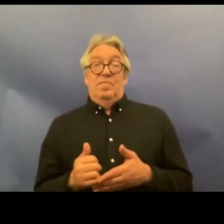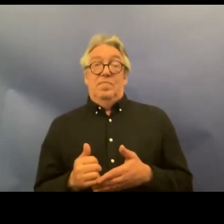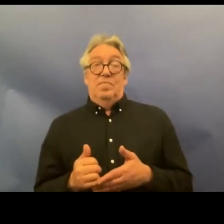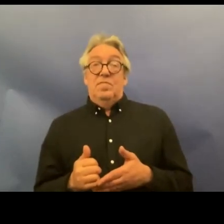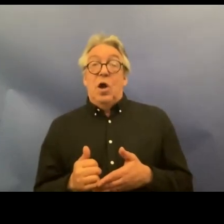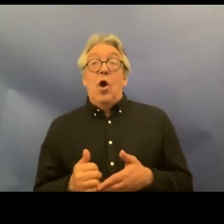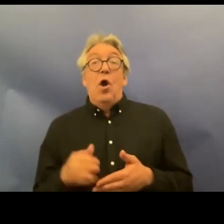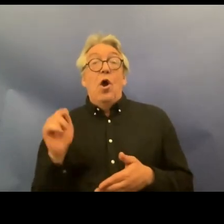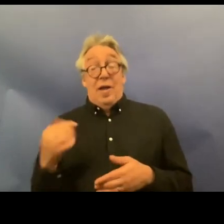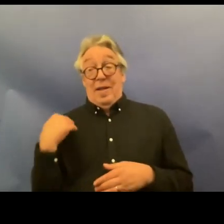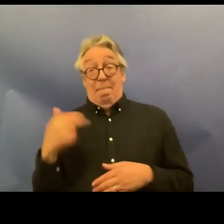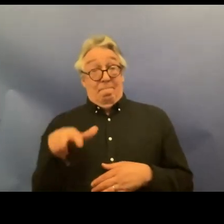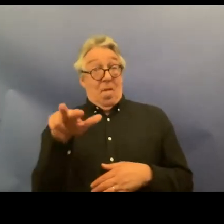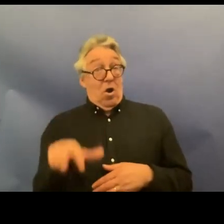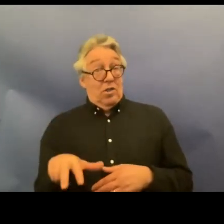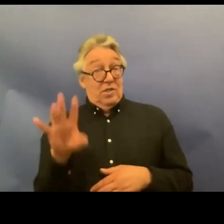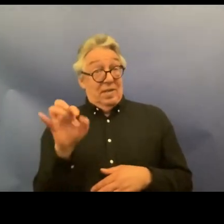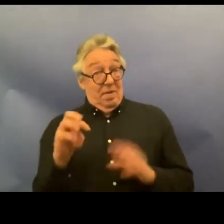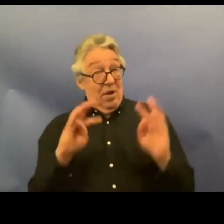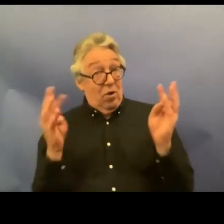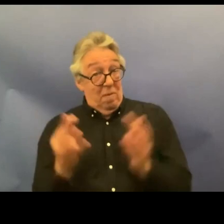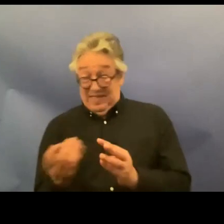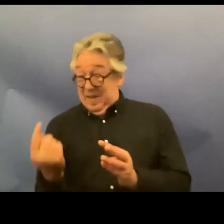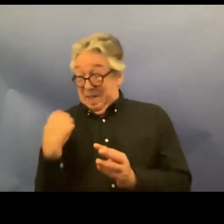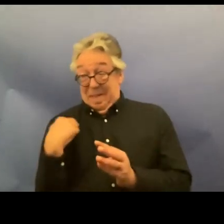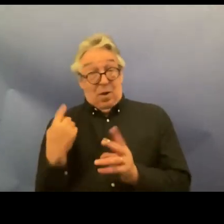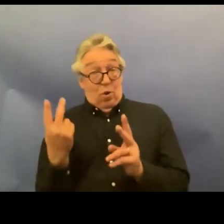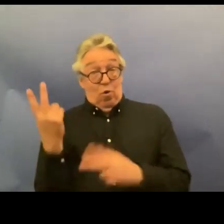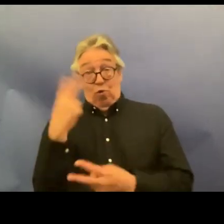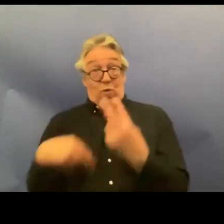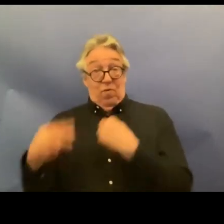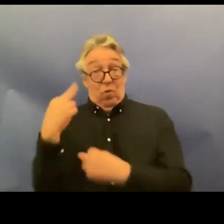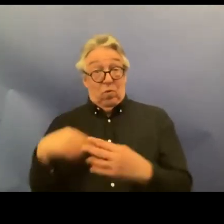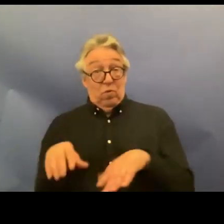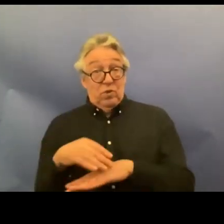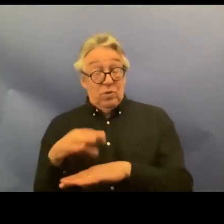now in March in the very recent review on Sweden uh was very clear on the lack